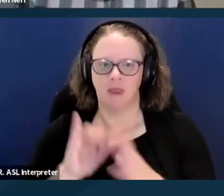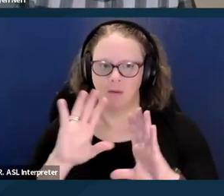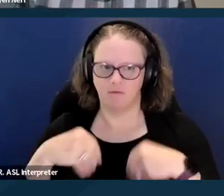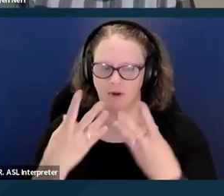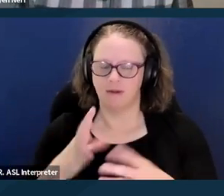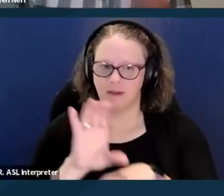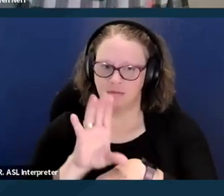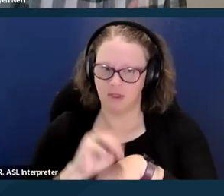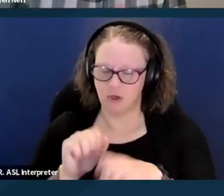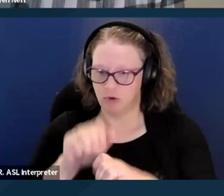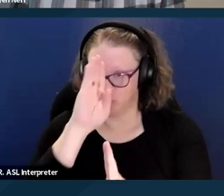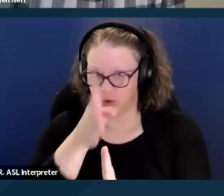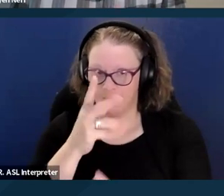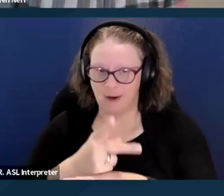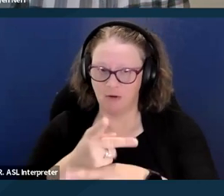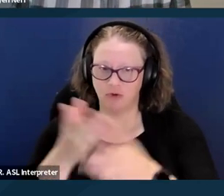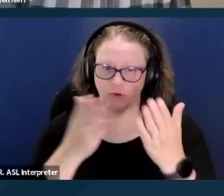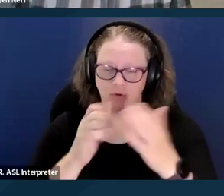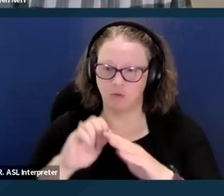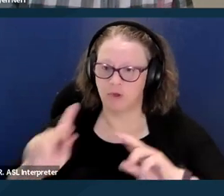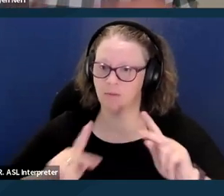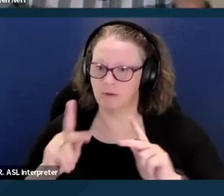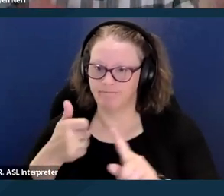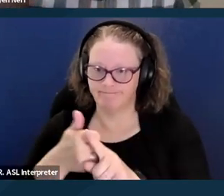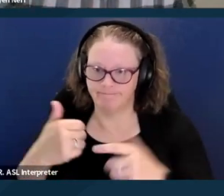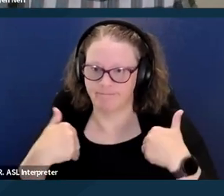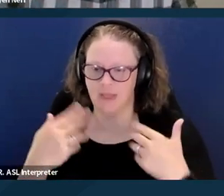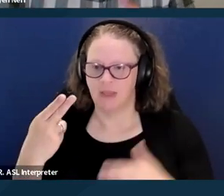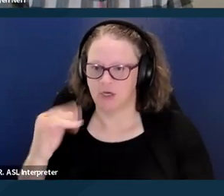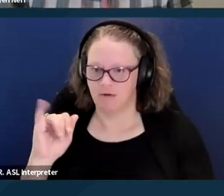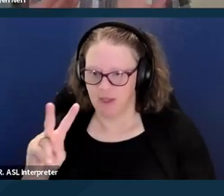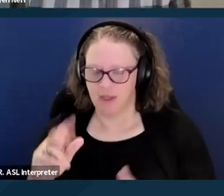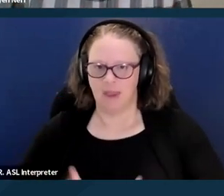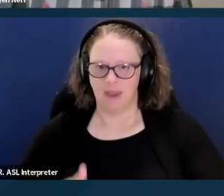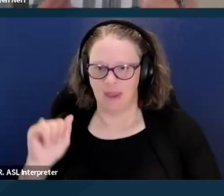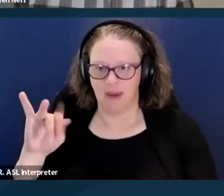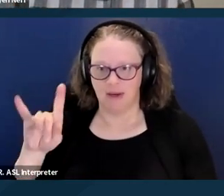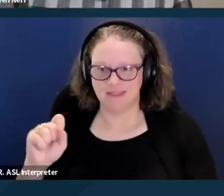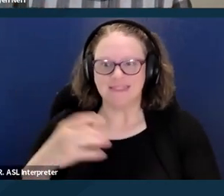to people living with HIV/AIDS. Again, as an alternative to being in a nursing home facility